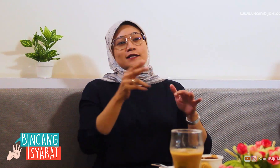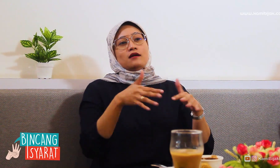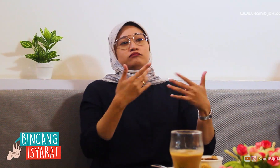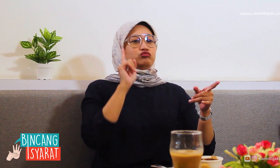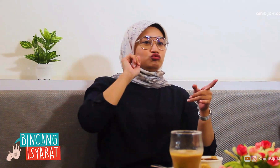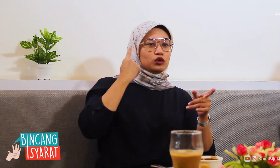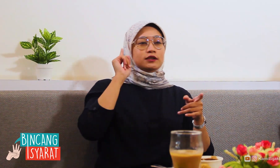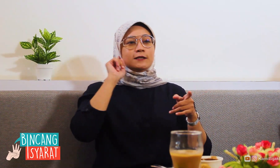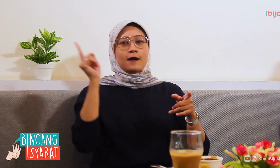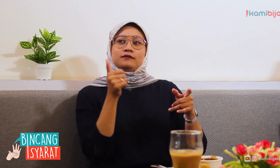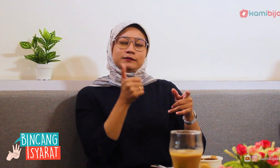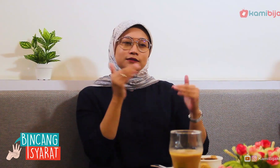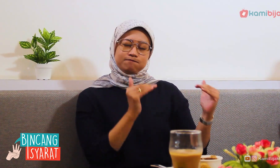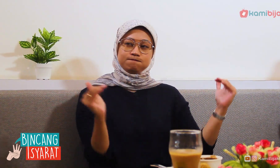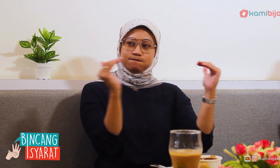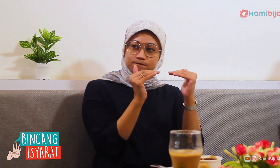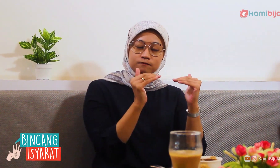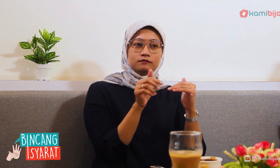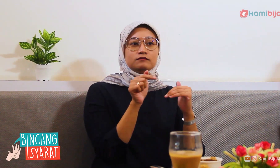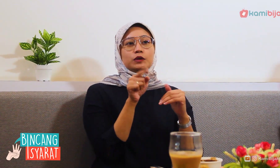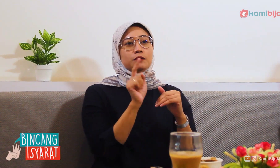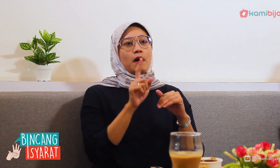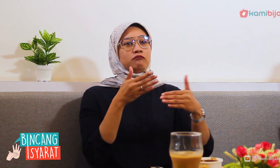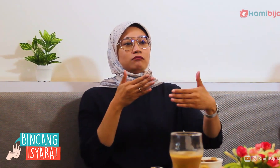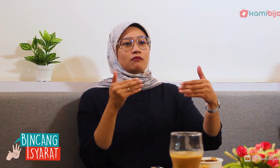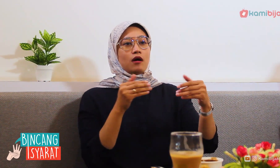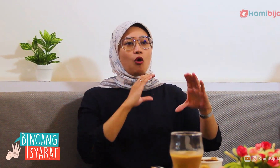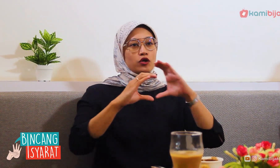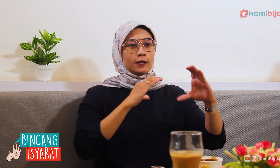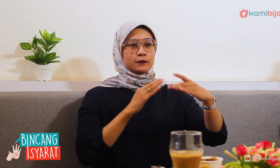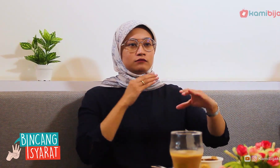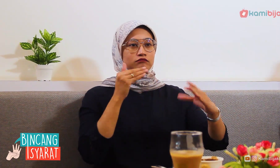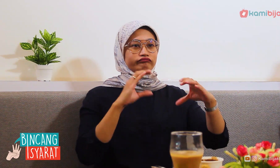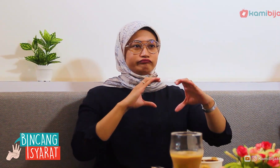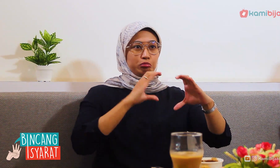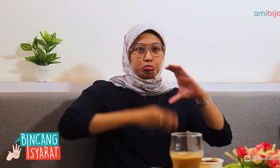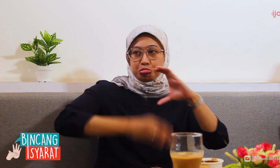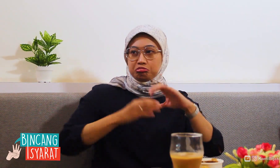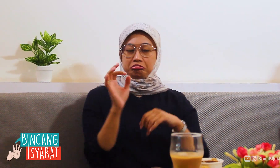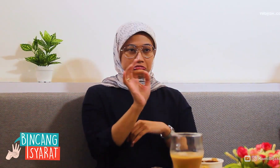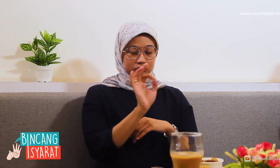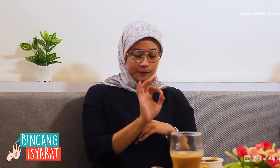means to have created equality communication between Hearing person and Deaf.